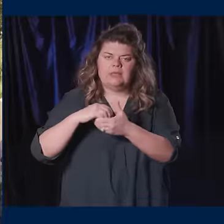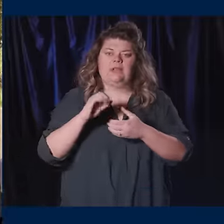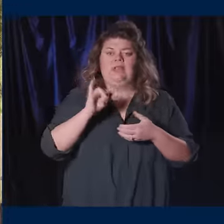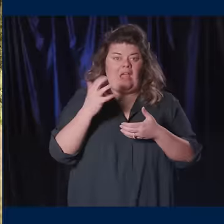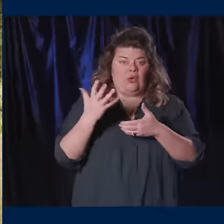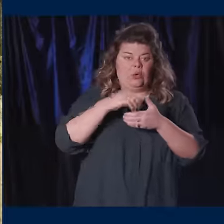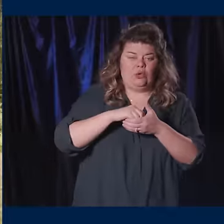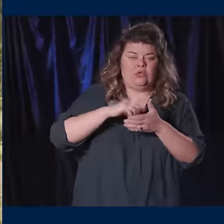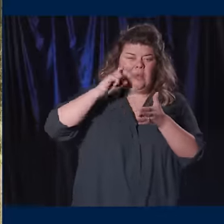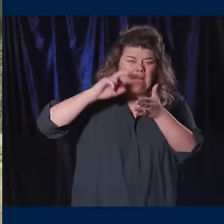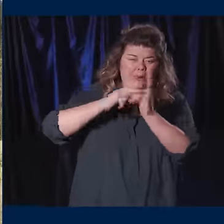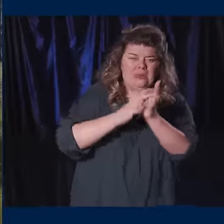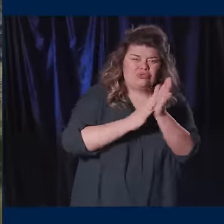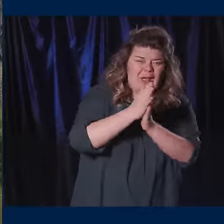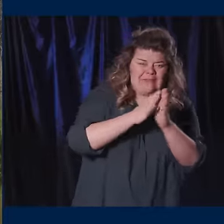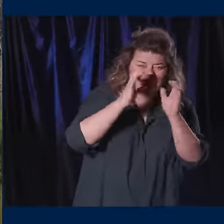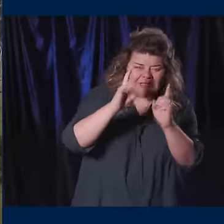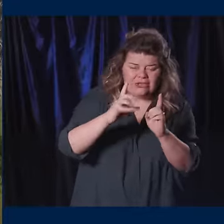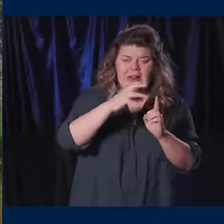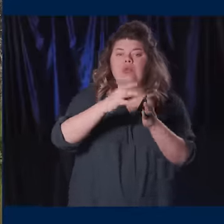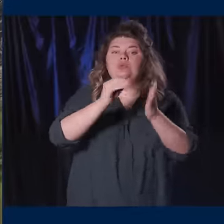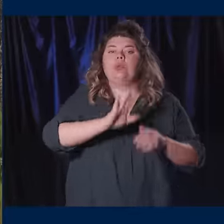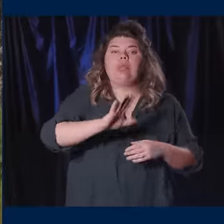A purpose-driving education and student experience;